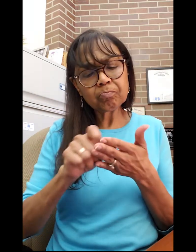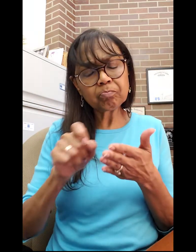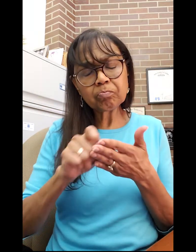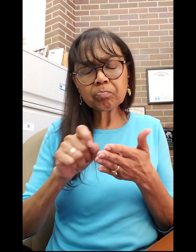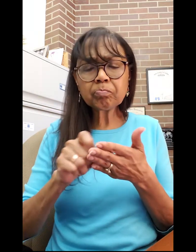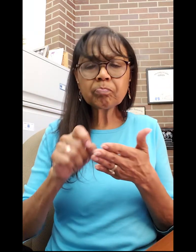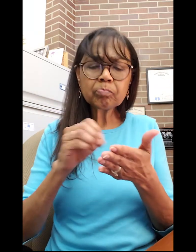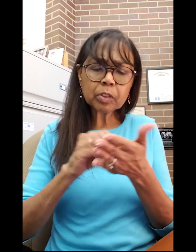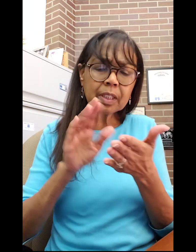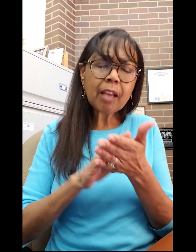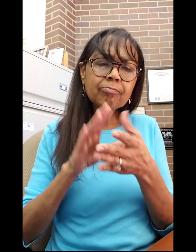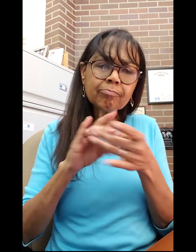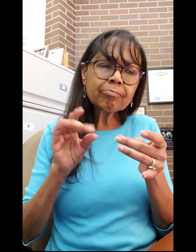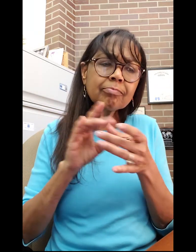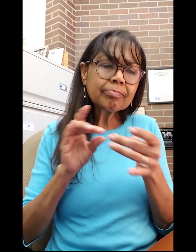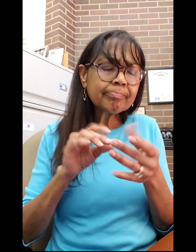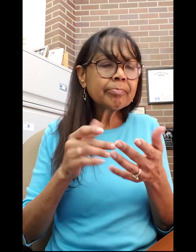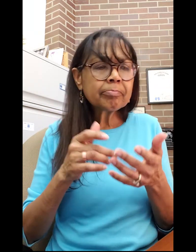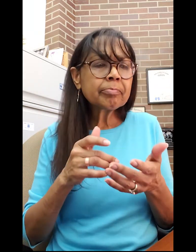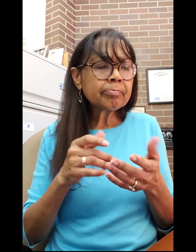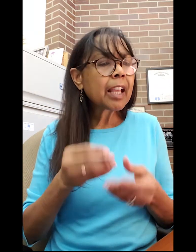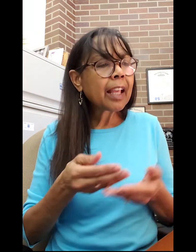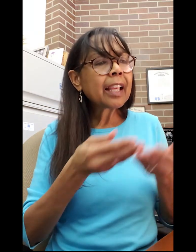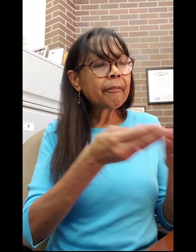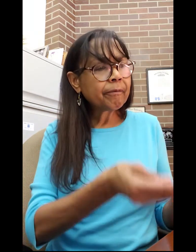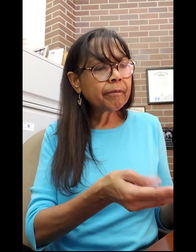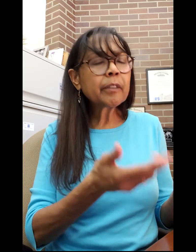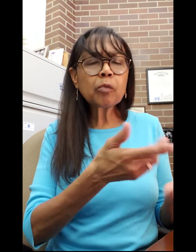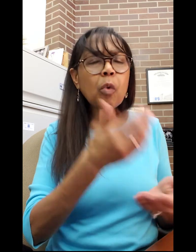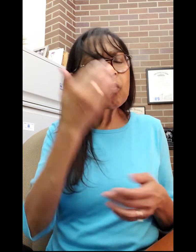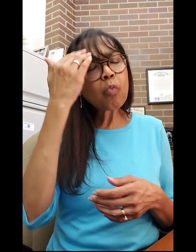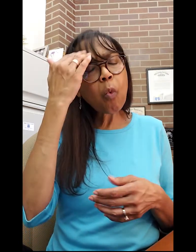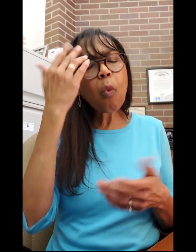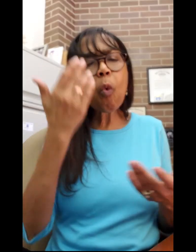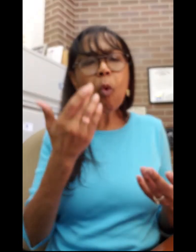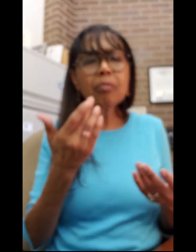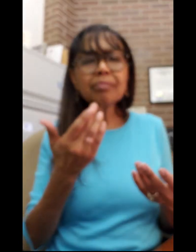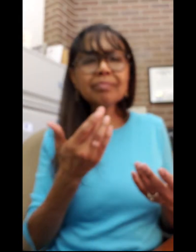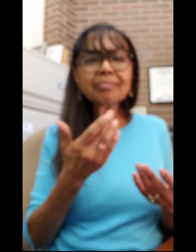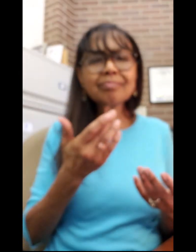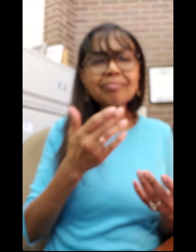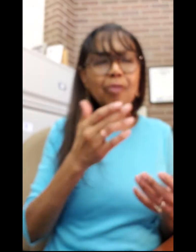So I wanted to document the story so they could know their